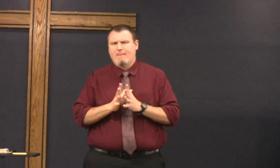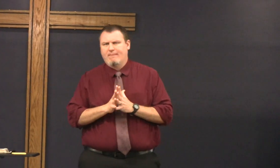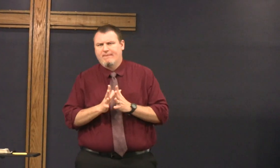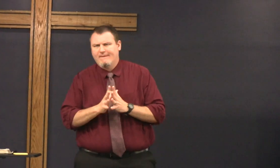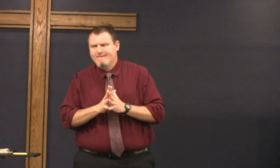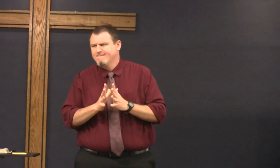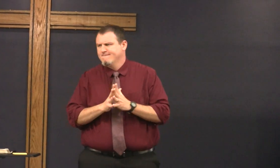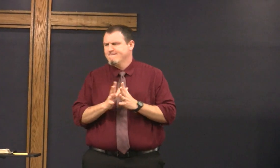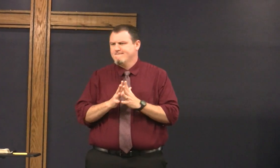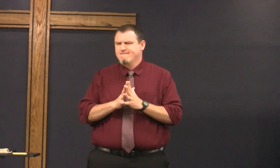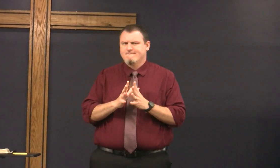so what about you